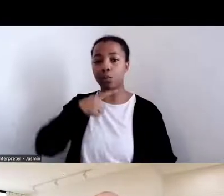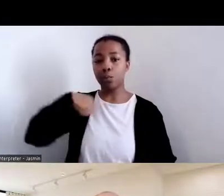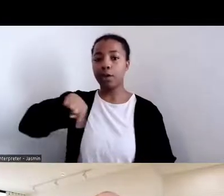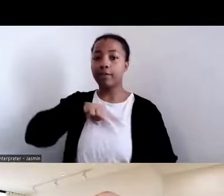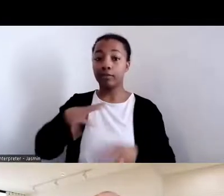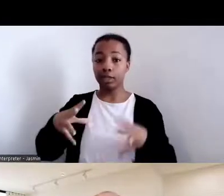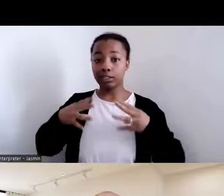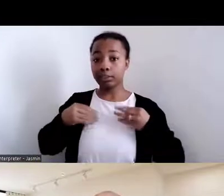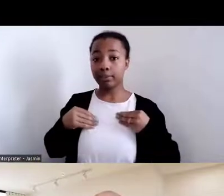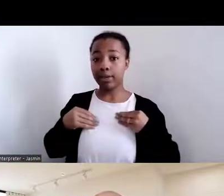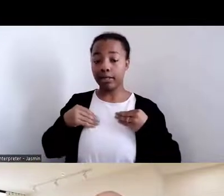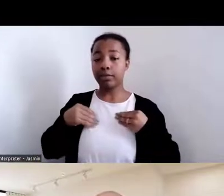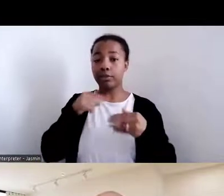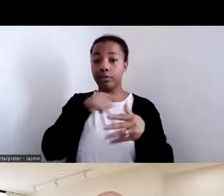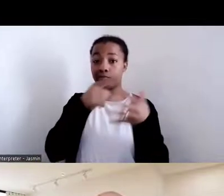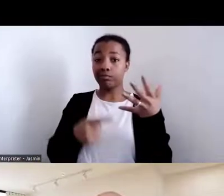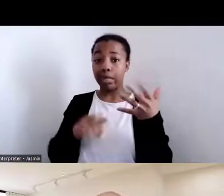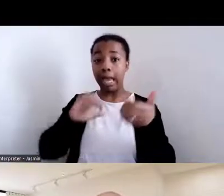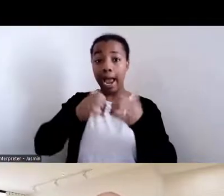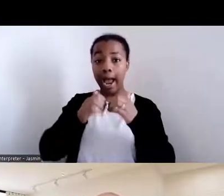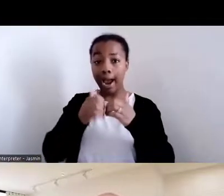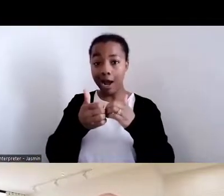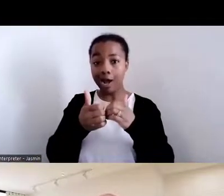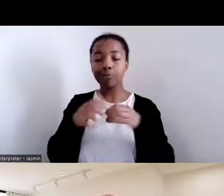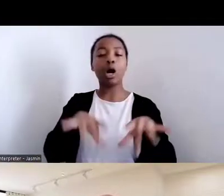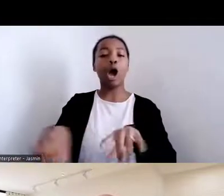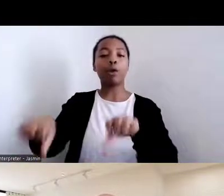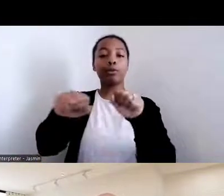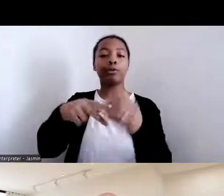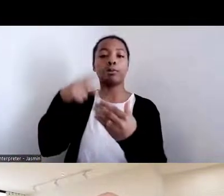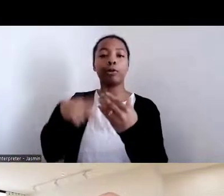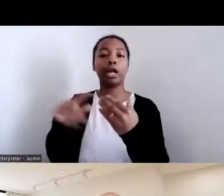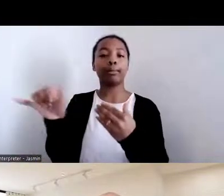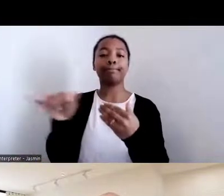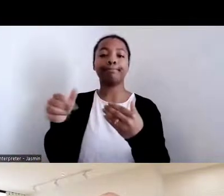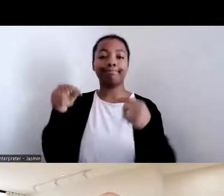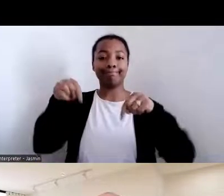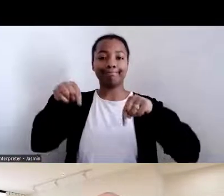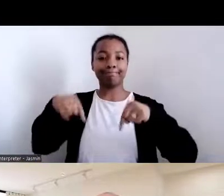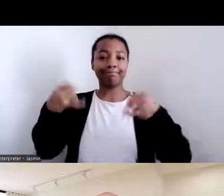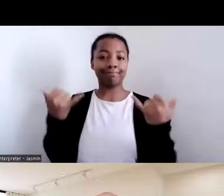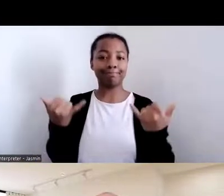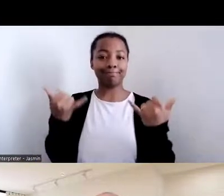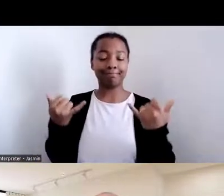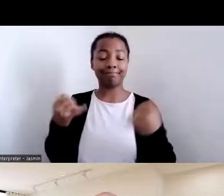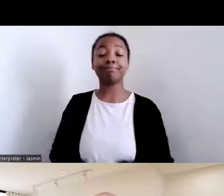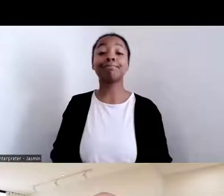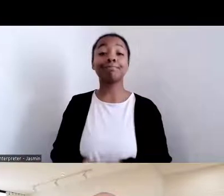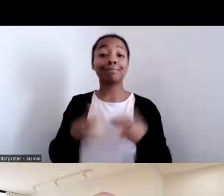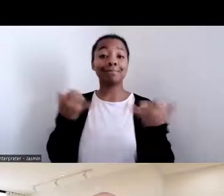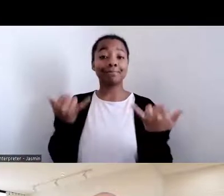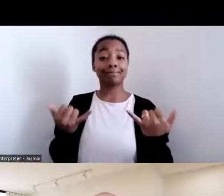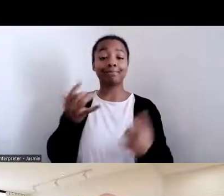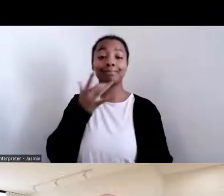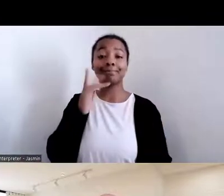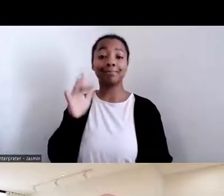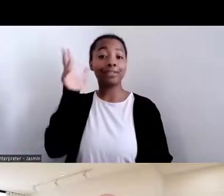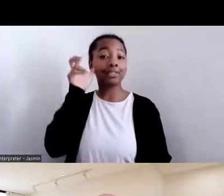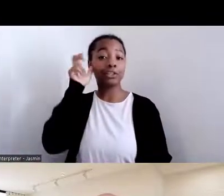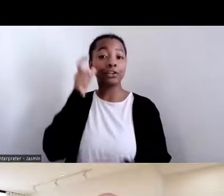like the one we're having today. Today we are fortunate to hear from two speakers who will